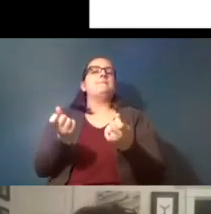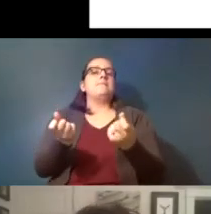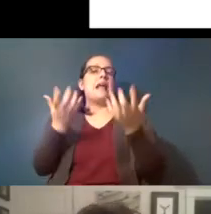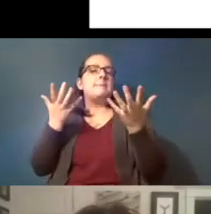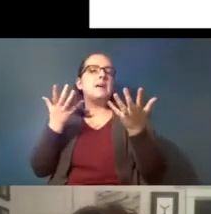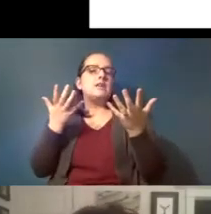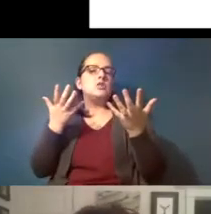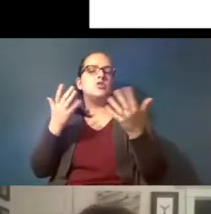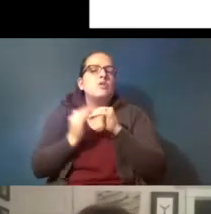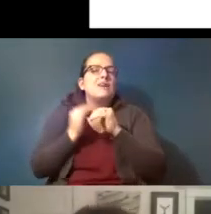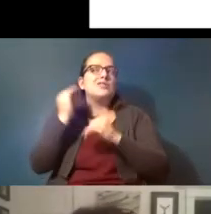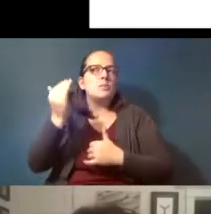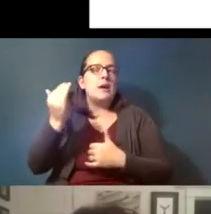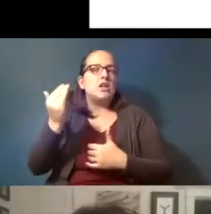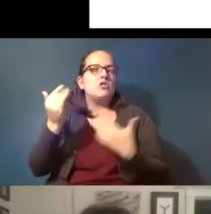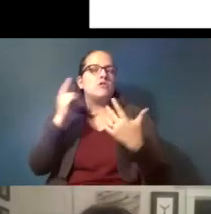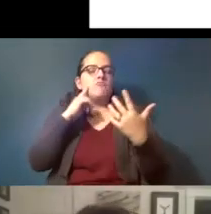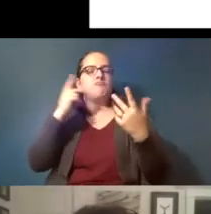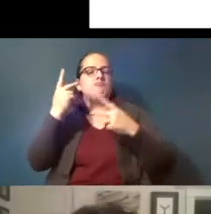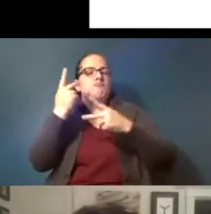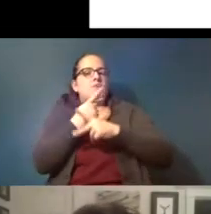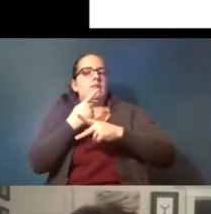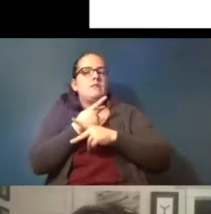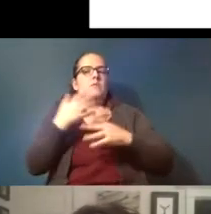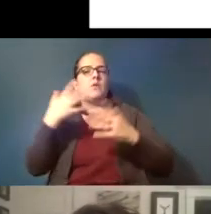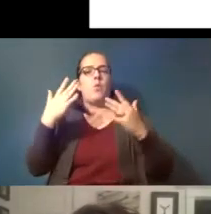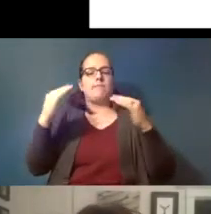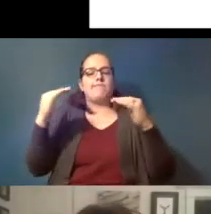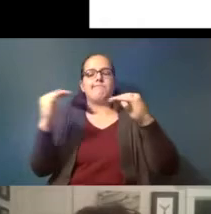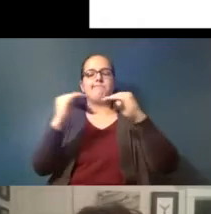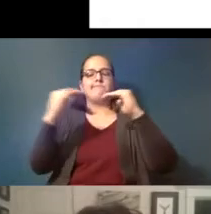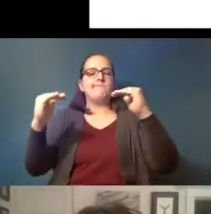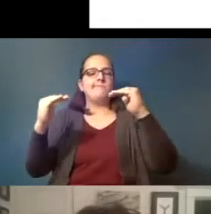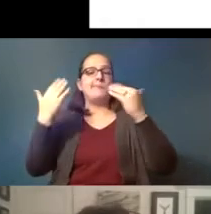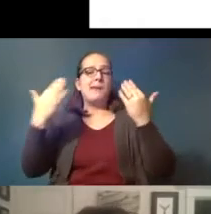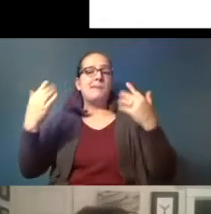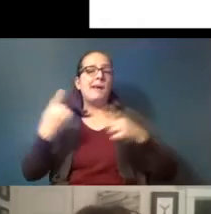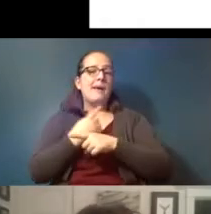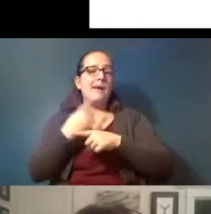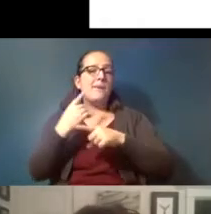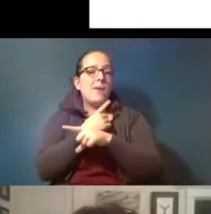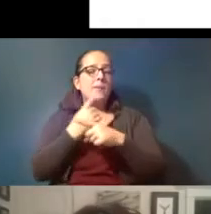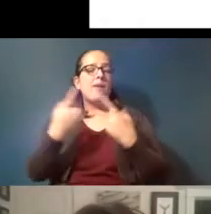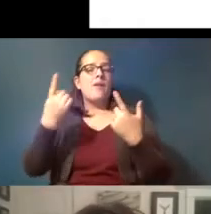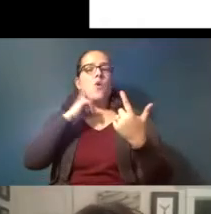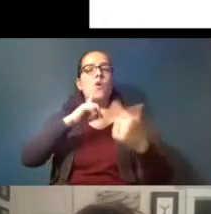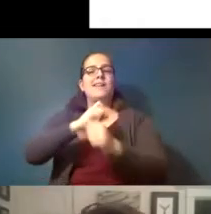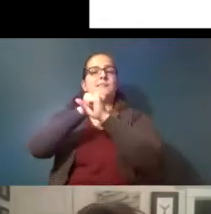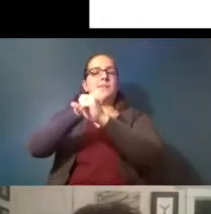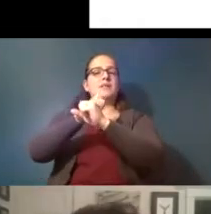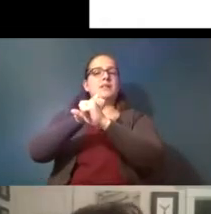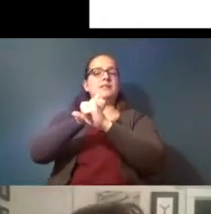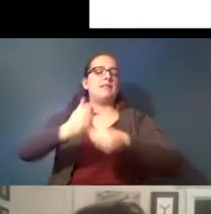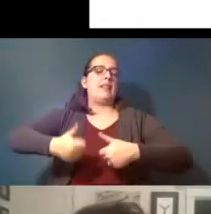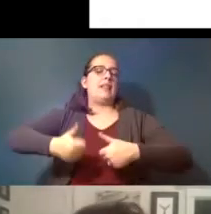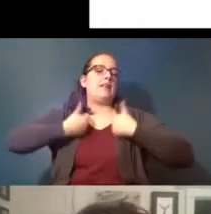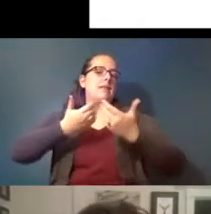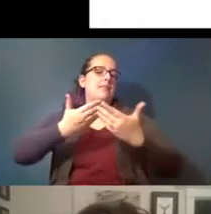much to determining what thresholds might be appropriate for protecting organisms and that's